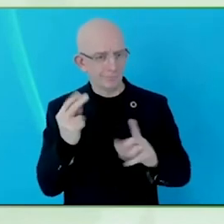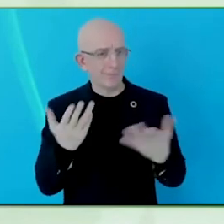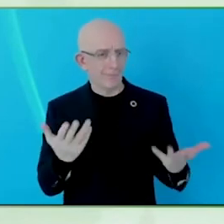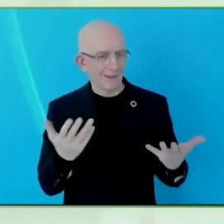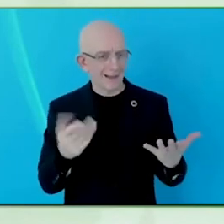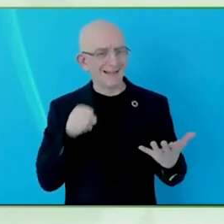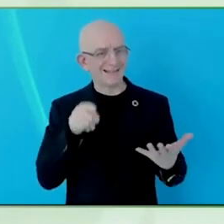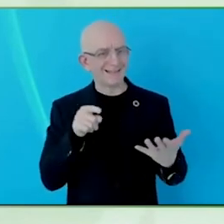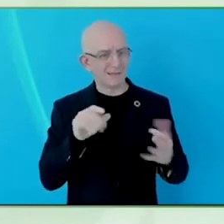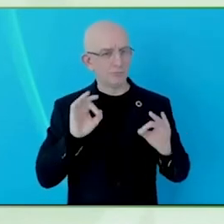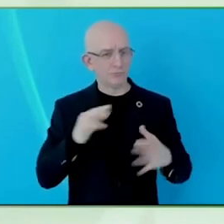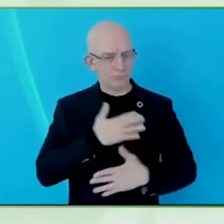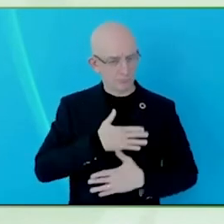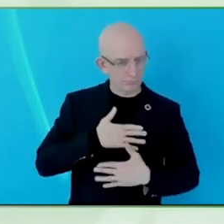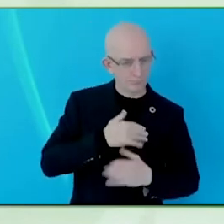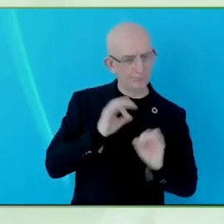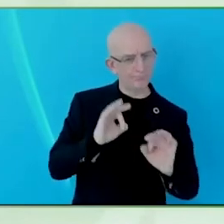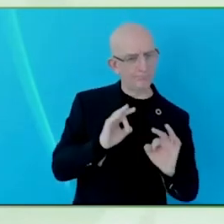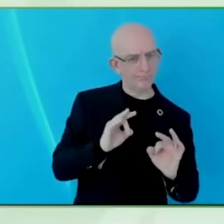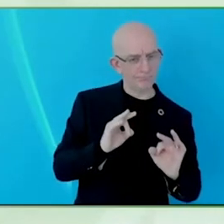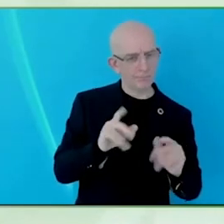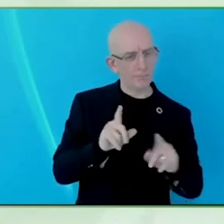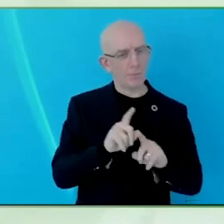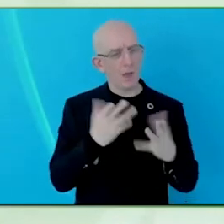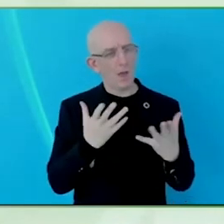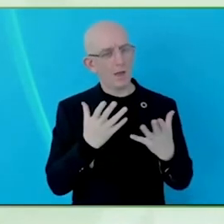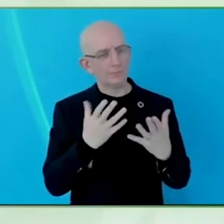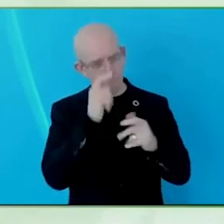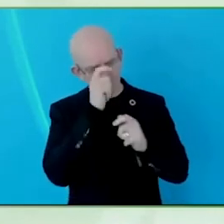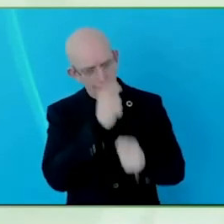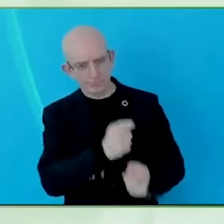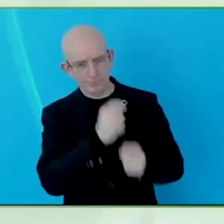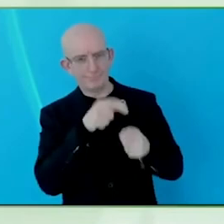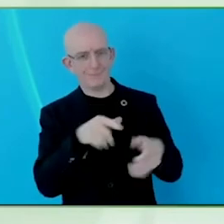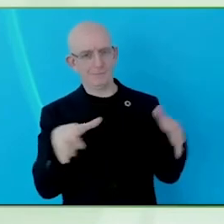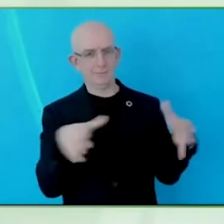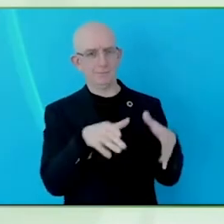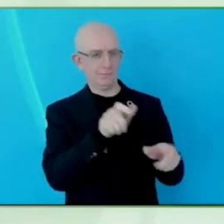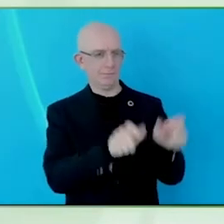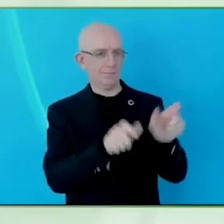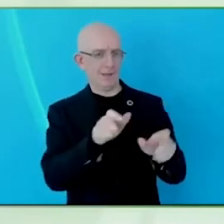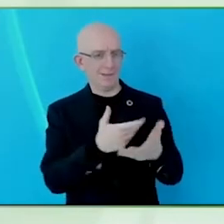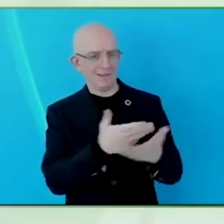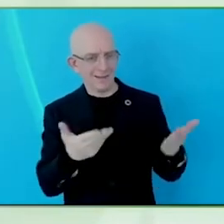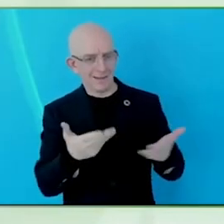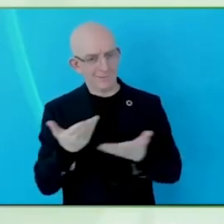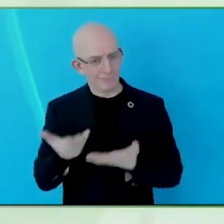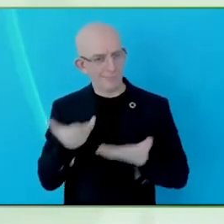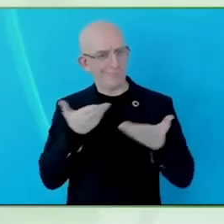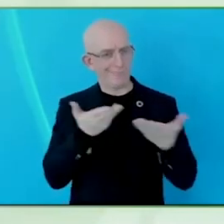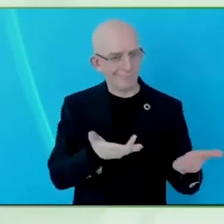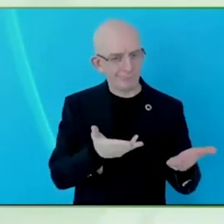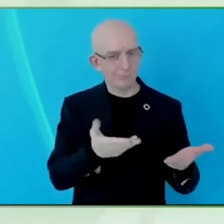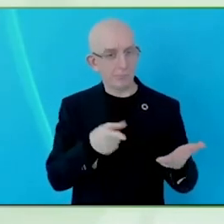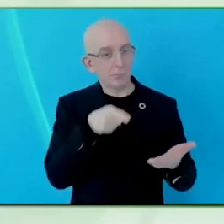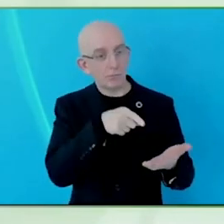So it is very much designing at the beginning, including everyone at the start, then looking at analysing.